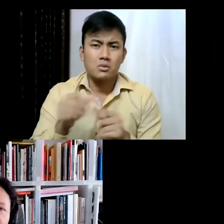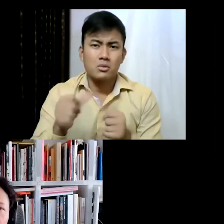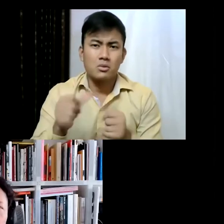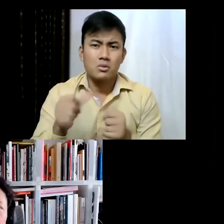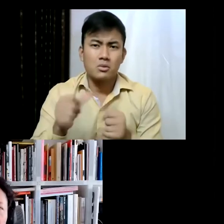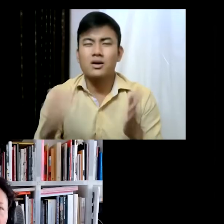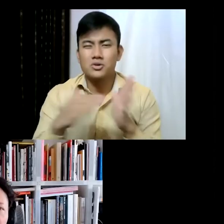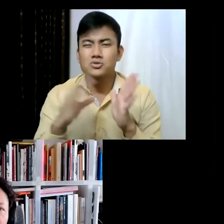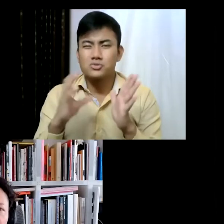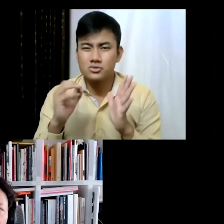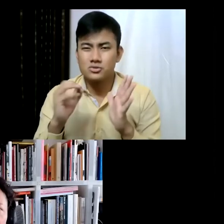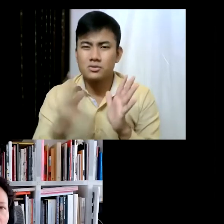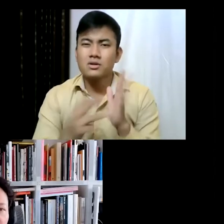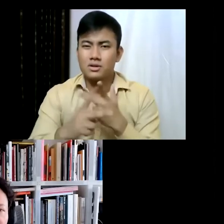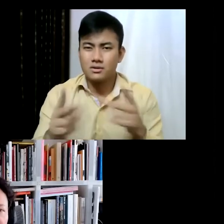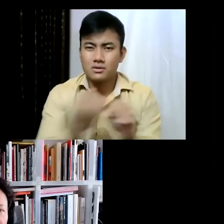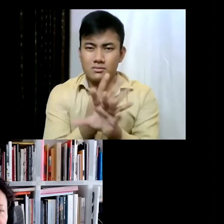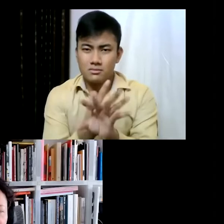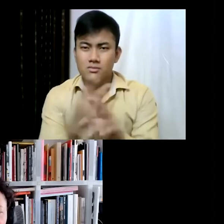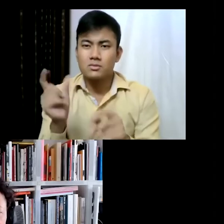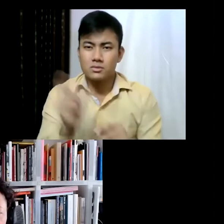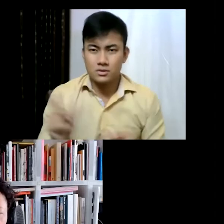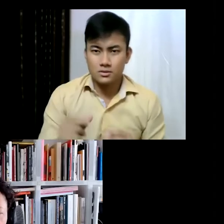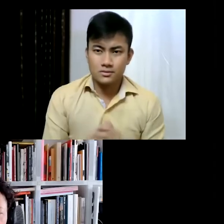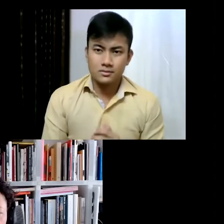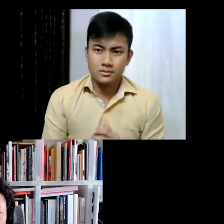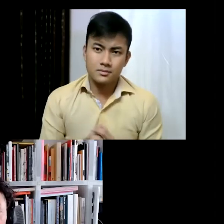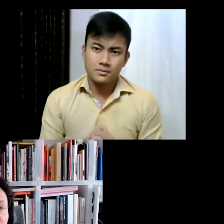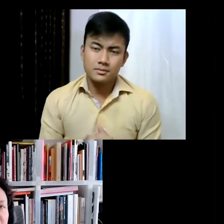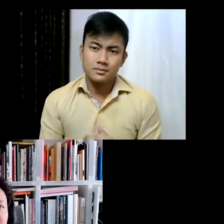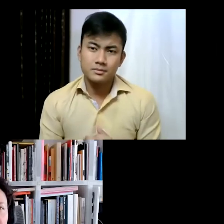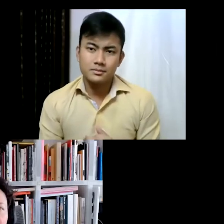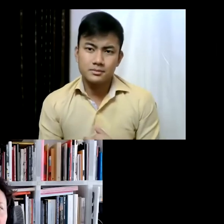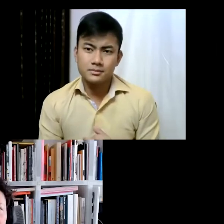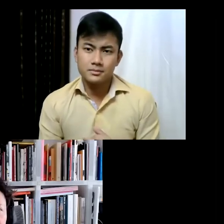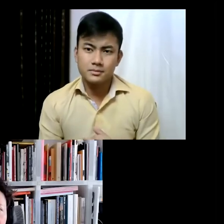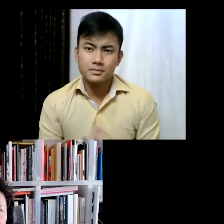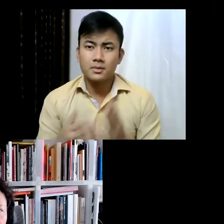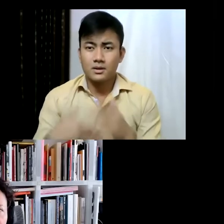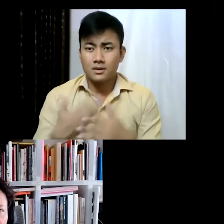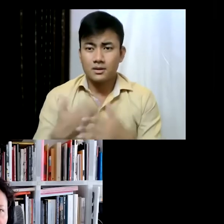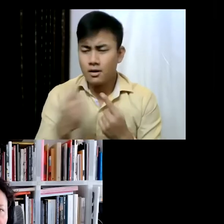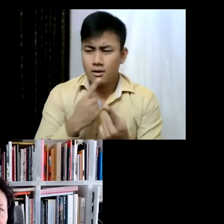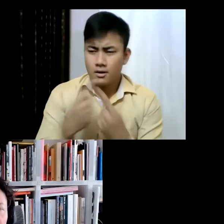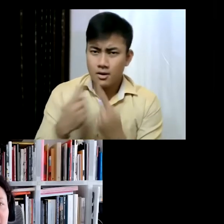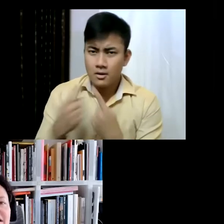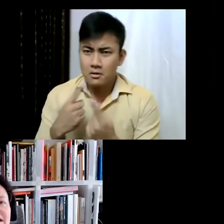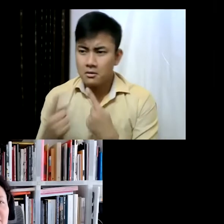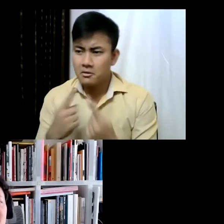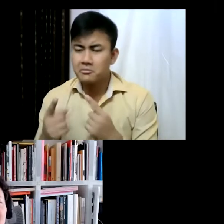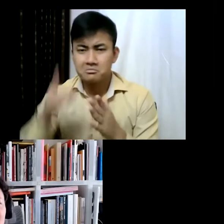able to have very honest and very kind of intimate conversations with the artists... maybe sometimes,